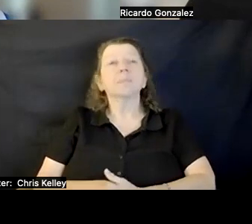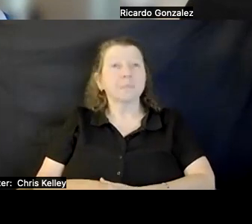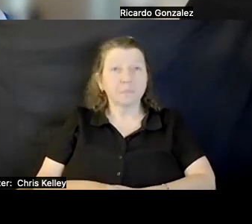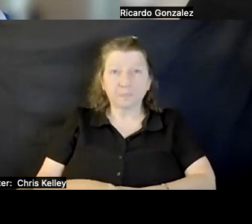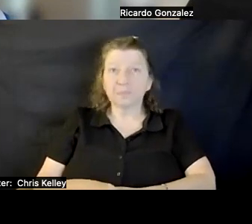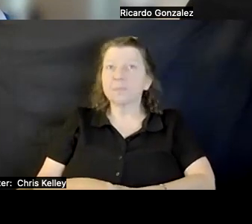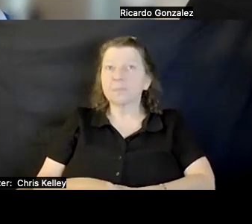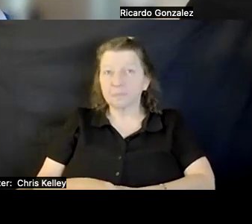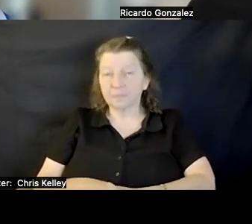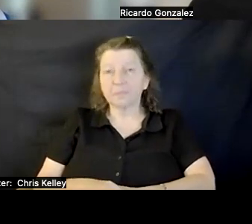RICARDO: